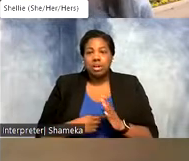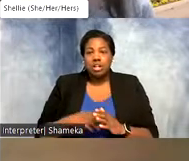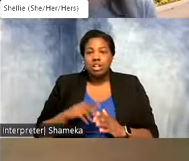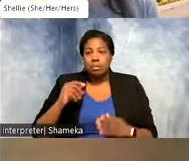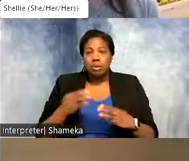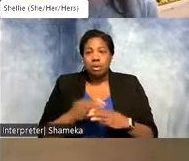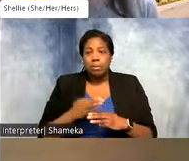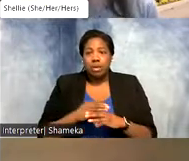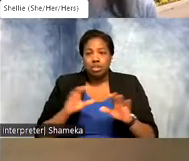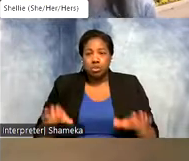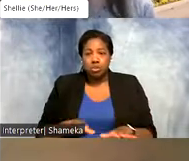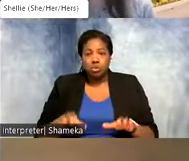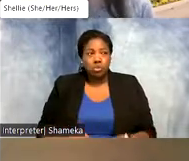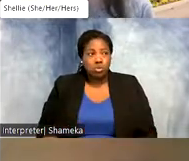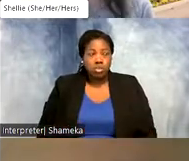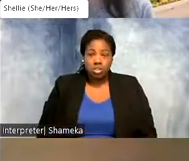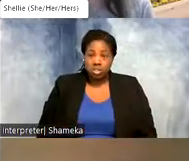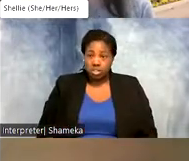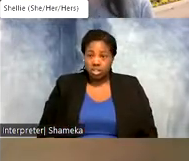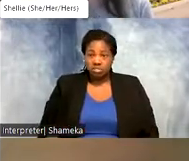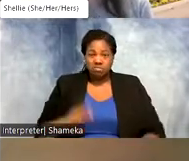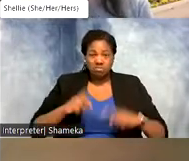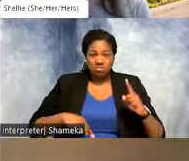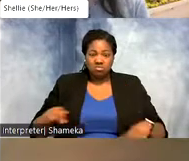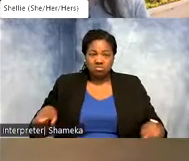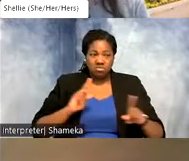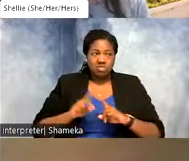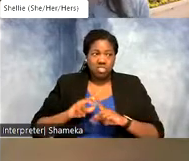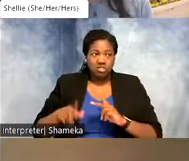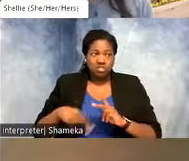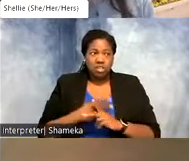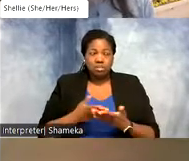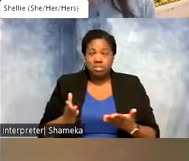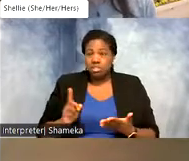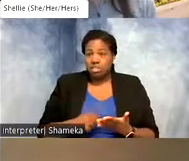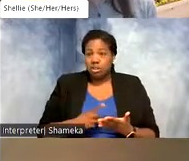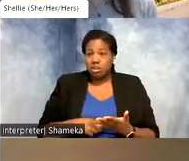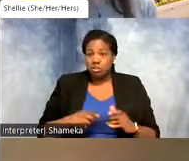Allie: Yeah! So the math can range from a variety of different things. Sometimes it can be, you know,